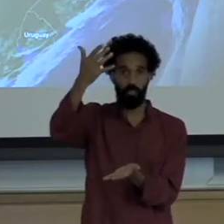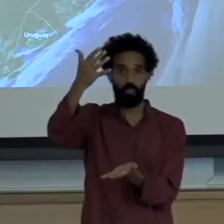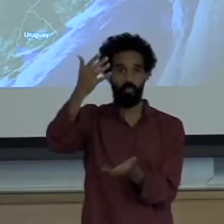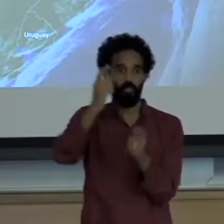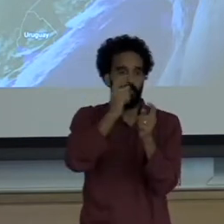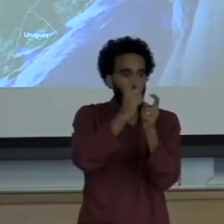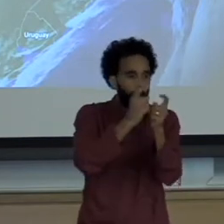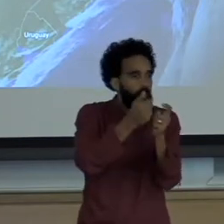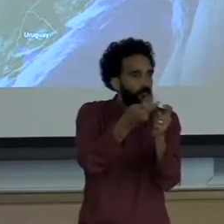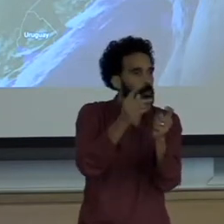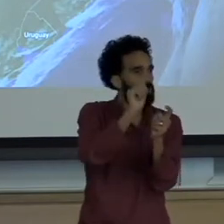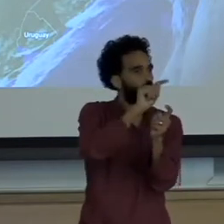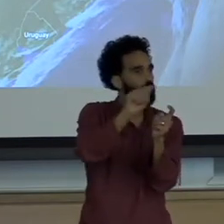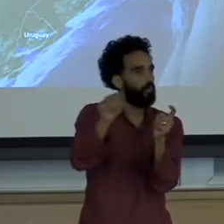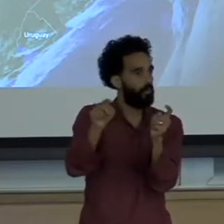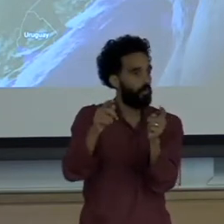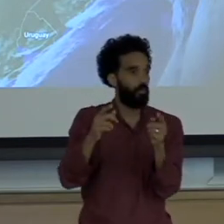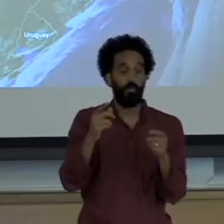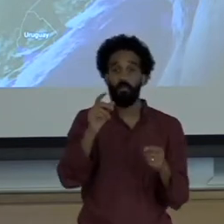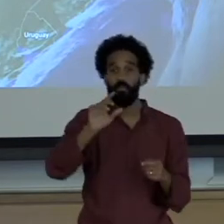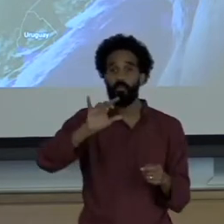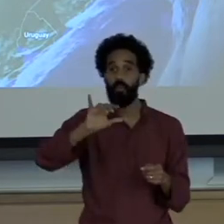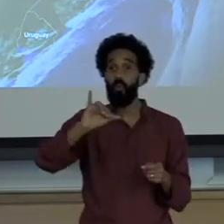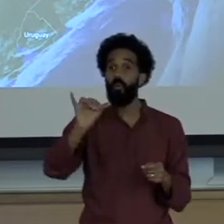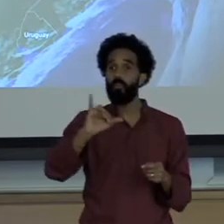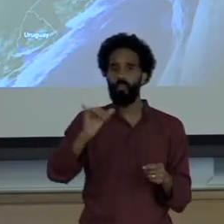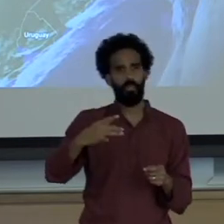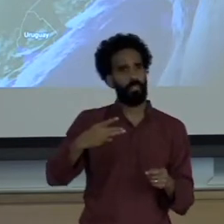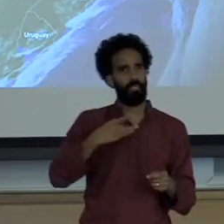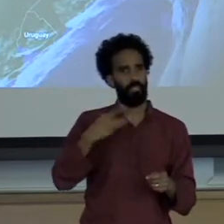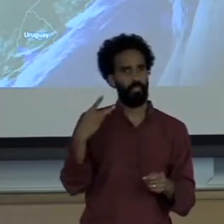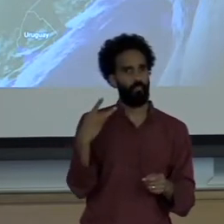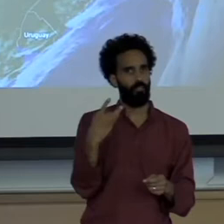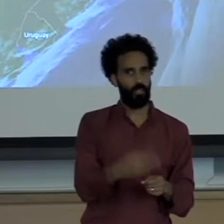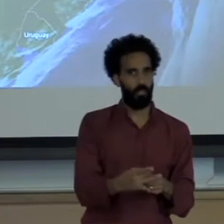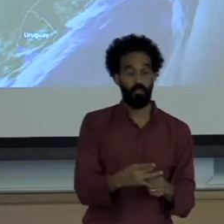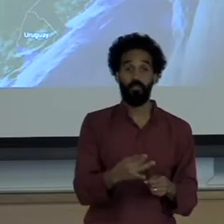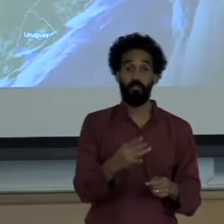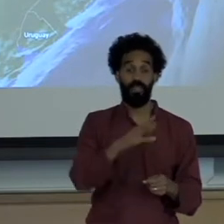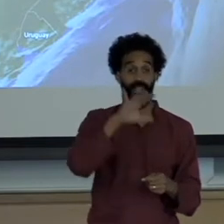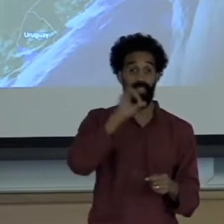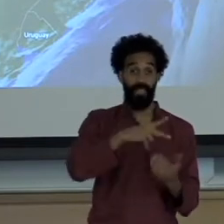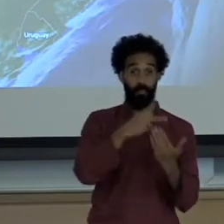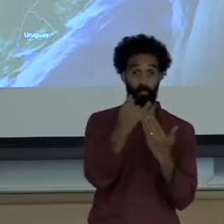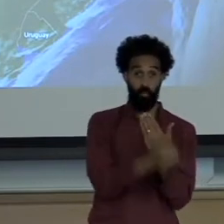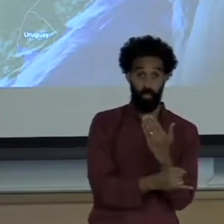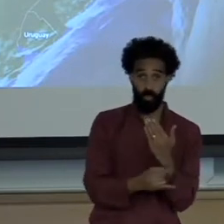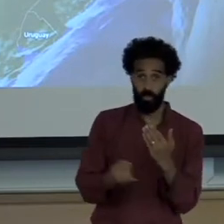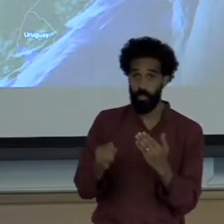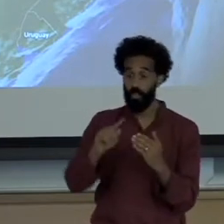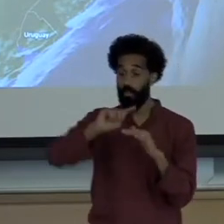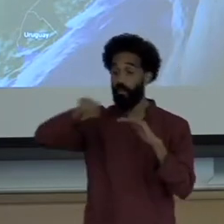extractivist projects shares something else in common their remote location in areas of difficult access